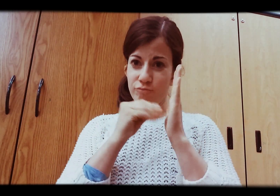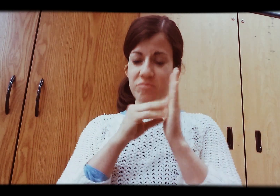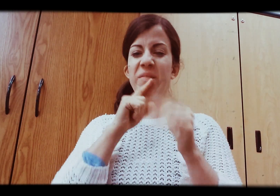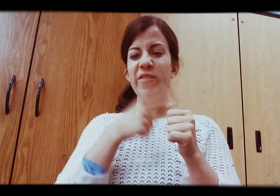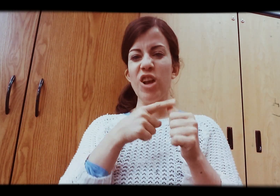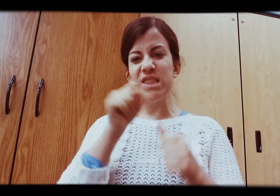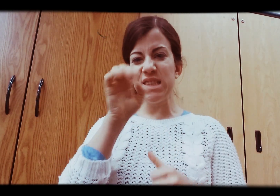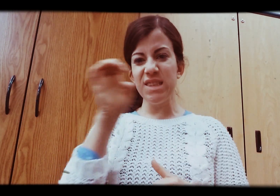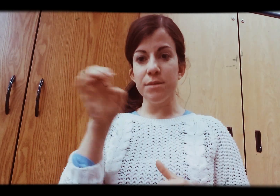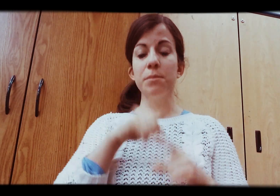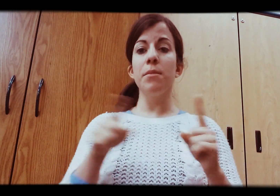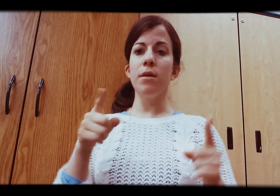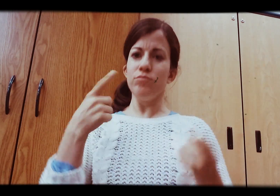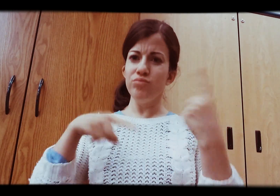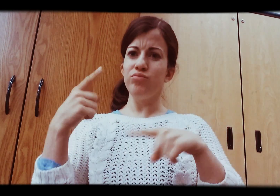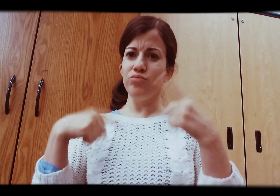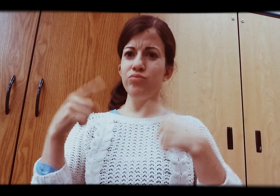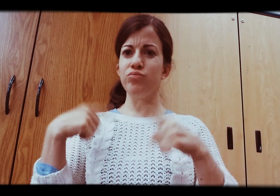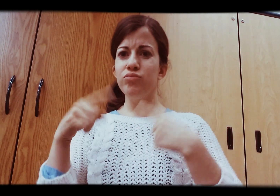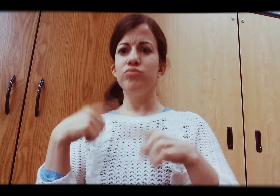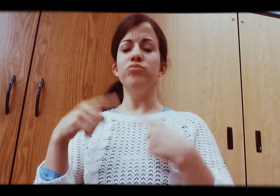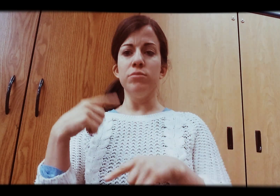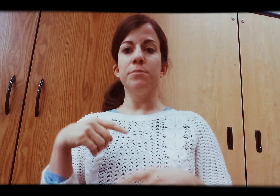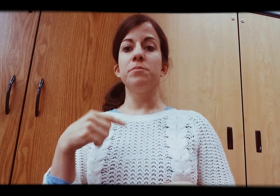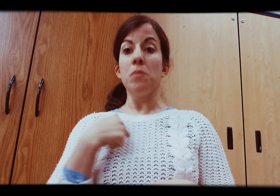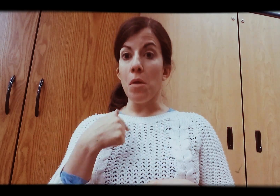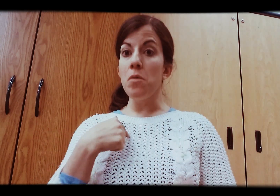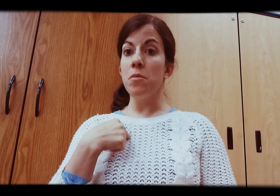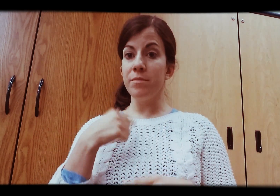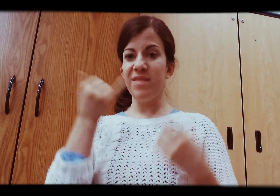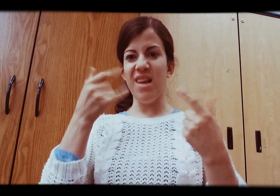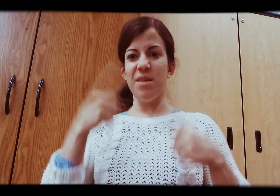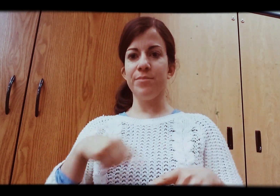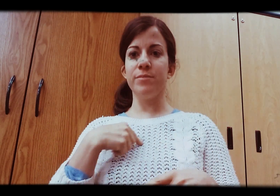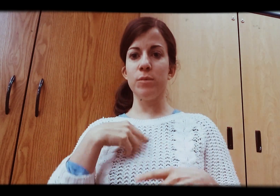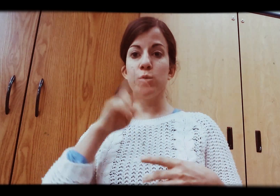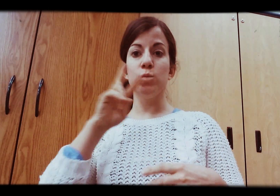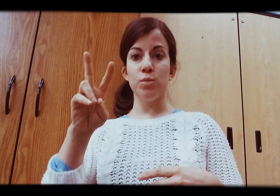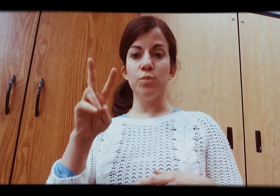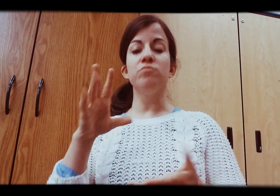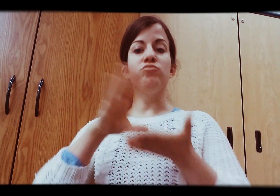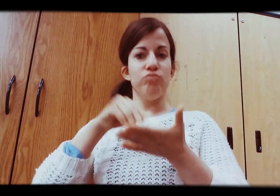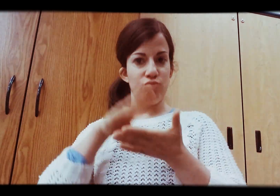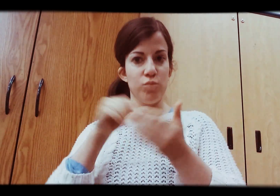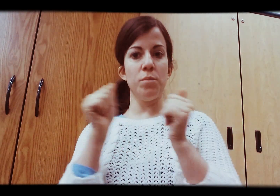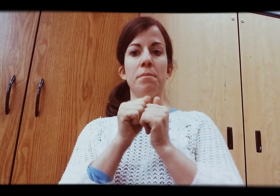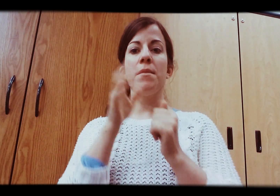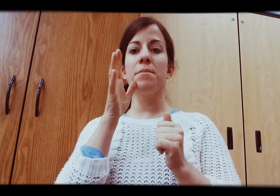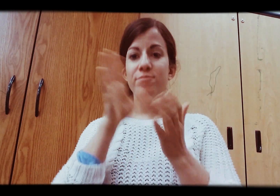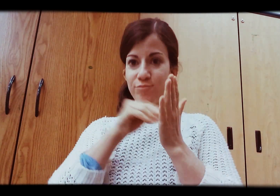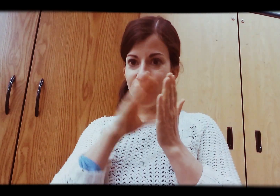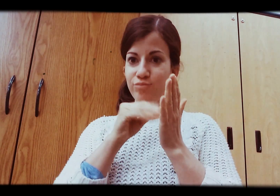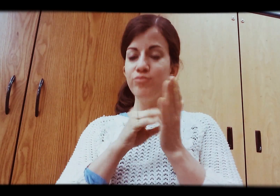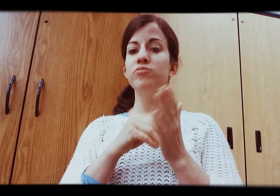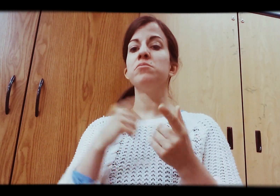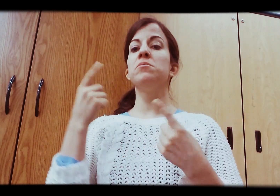At first, she learned SEE but then became fluent in sign. That happened when I was 2 years old. I learned with her.